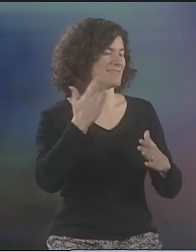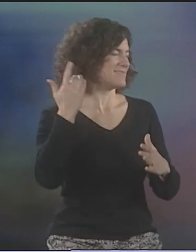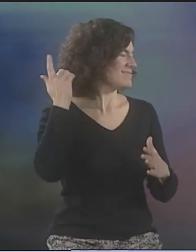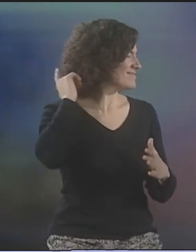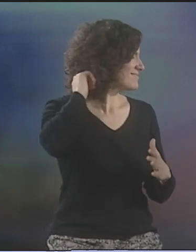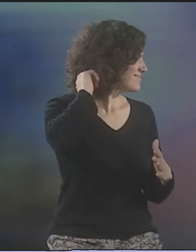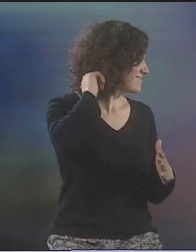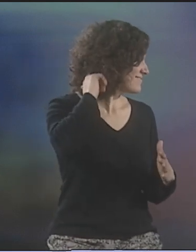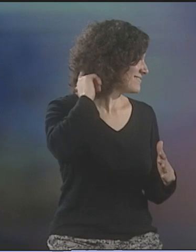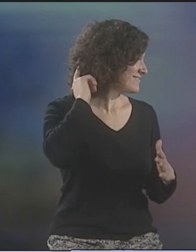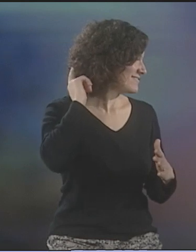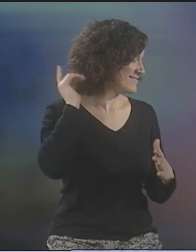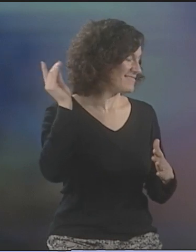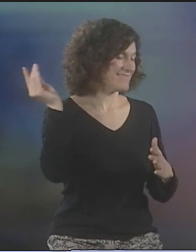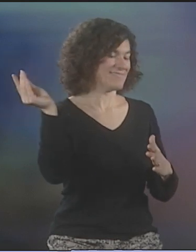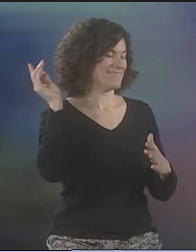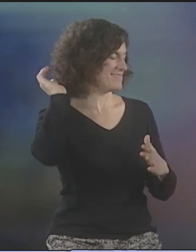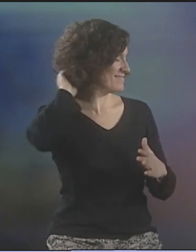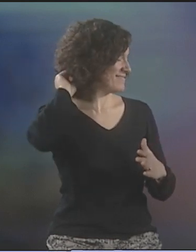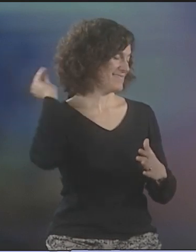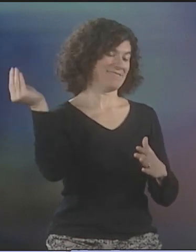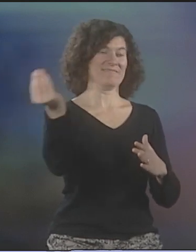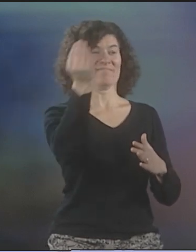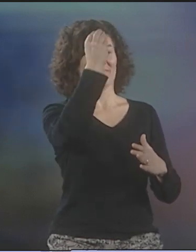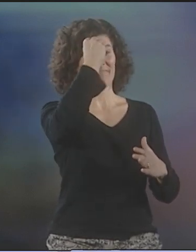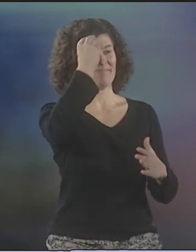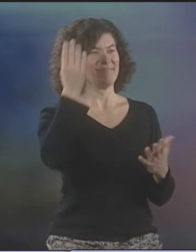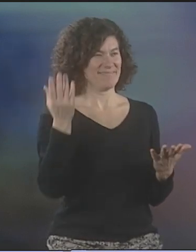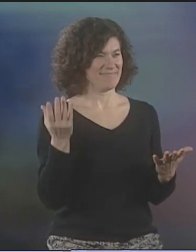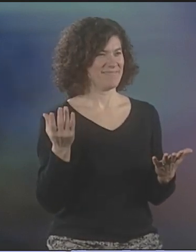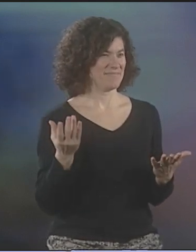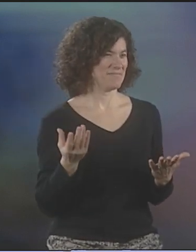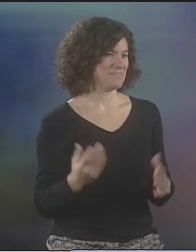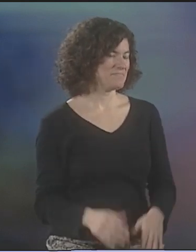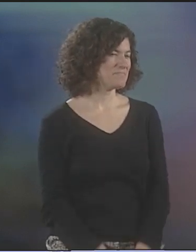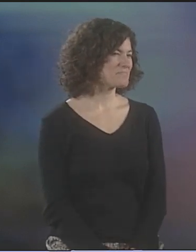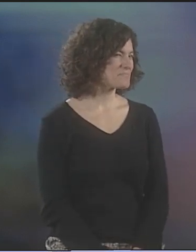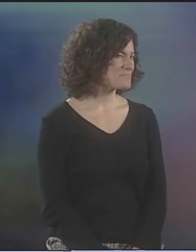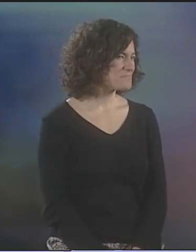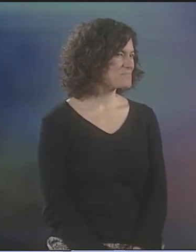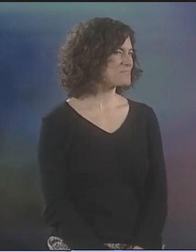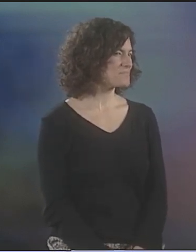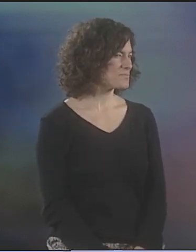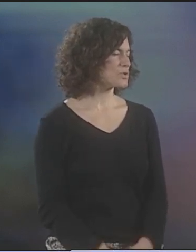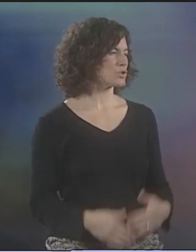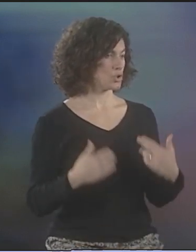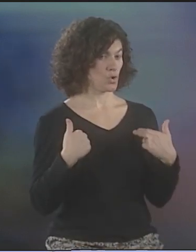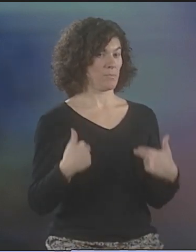SOMETHING THAT'S NOT KNOWN WITH THE HEAD THAT IS SOMEHOW WITHIN OUR SUBCONSCIOUS BROUGHT FORWARD